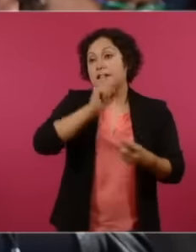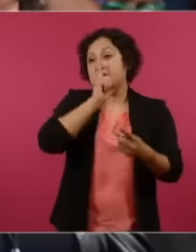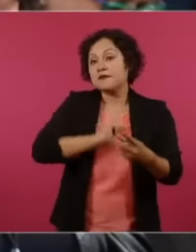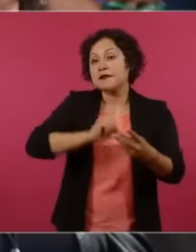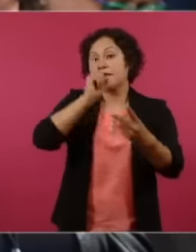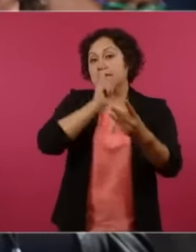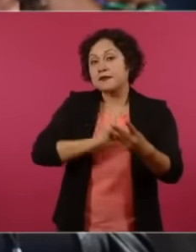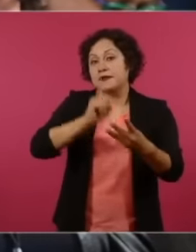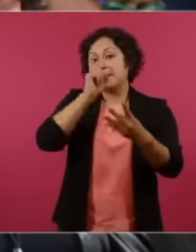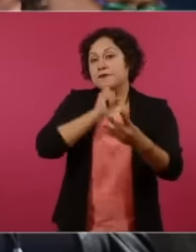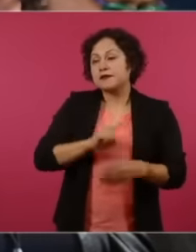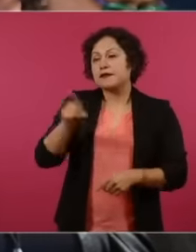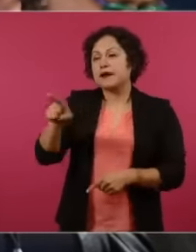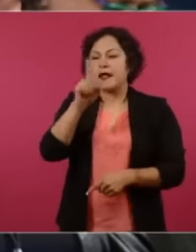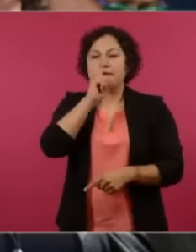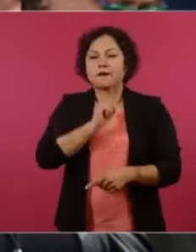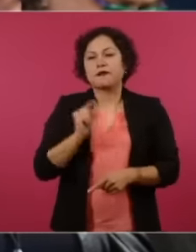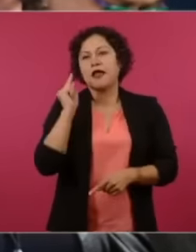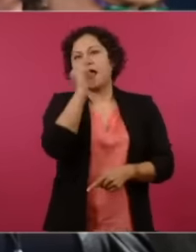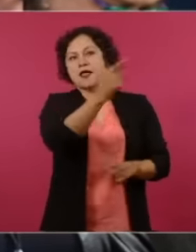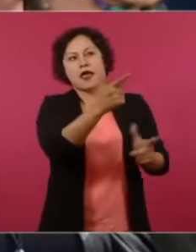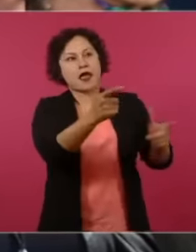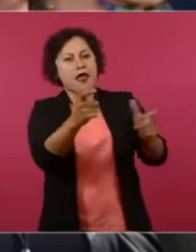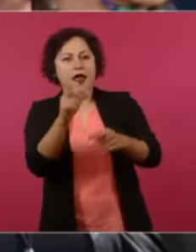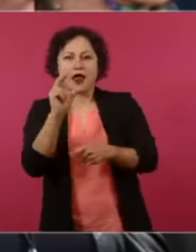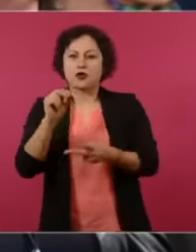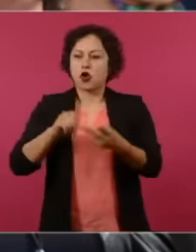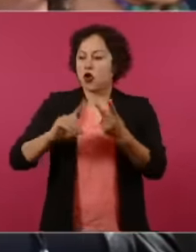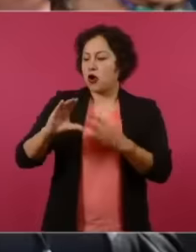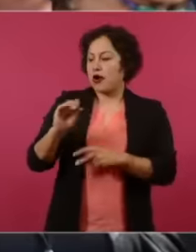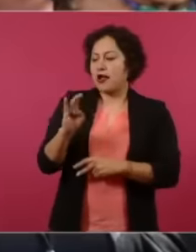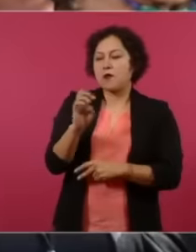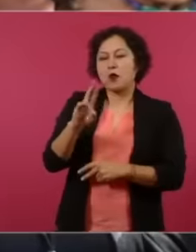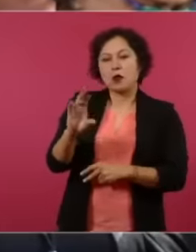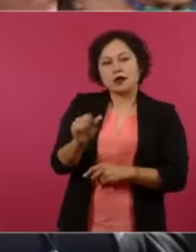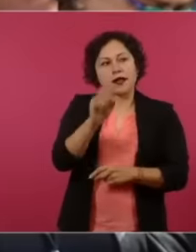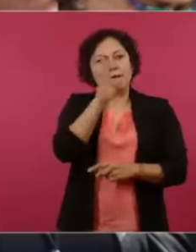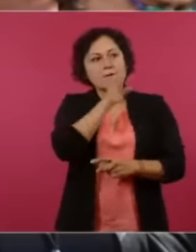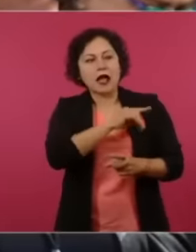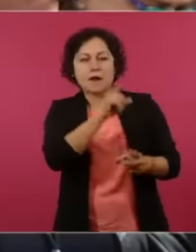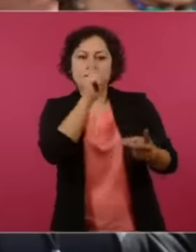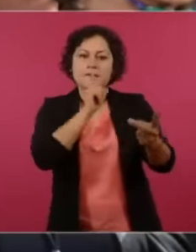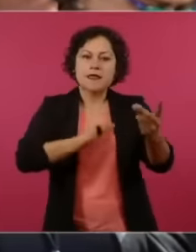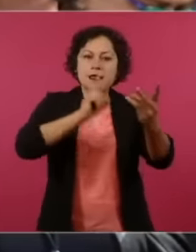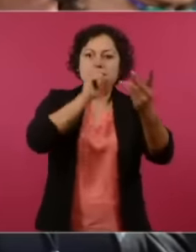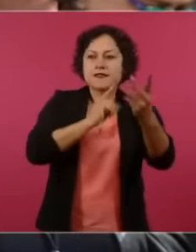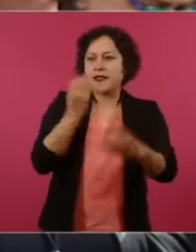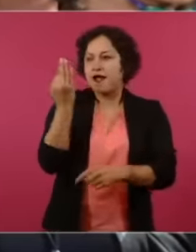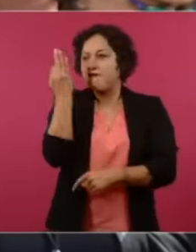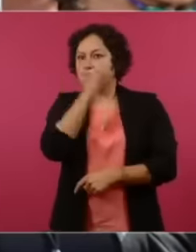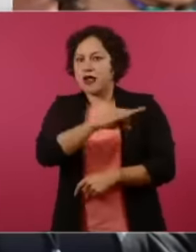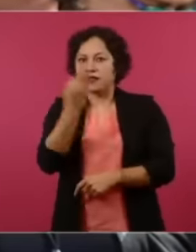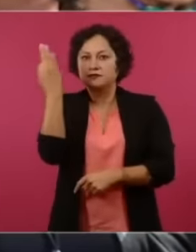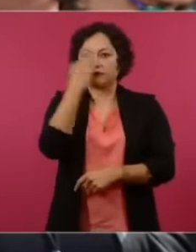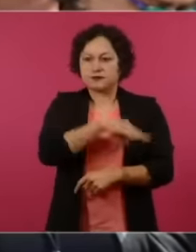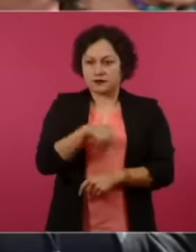they shot up this restaurant in Caborca lie that this false thing happened just like that They put here that about